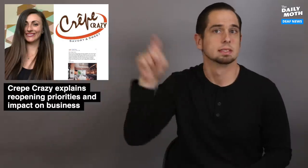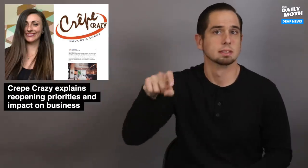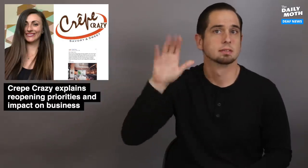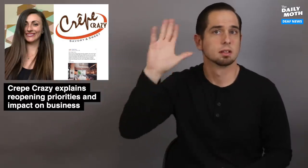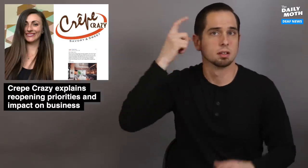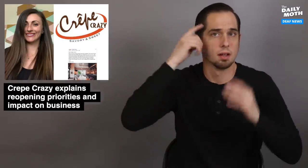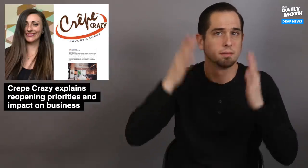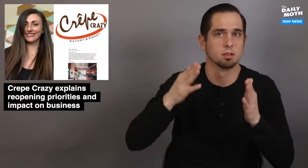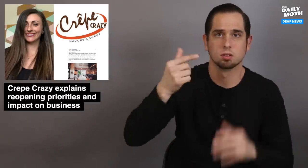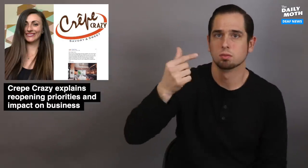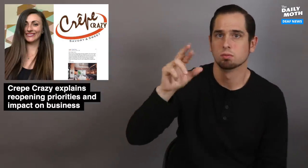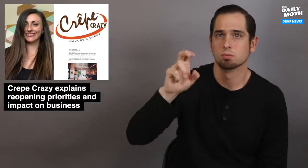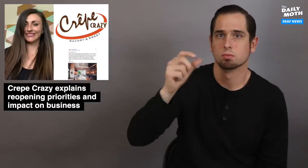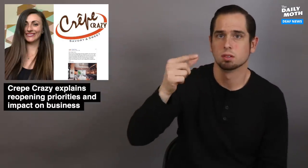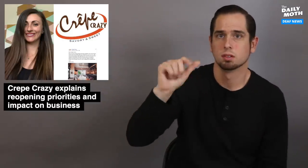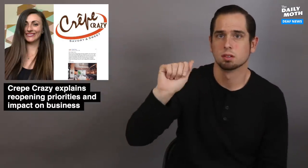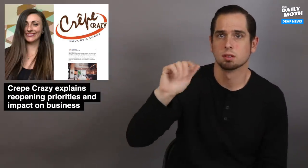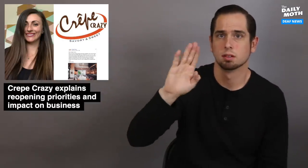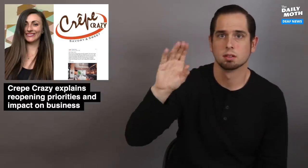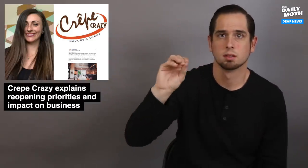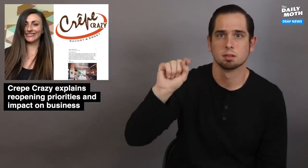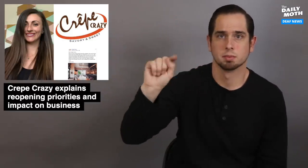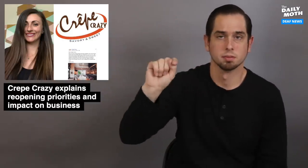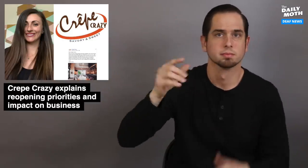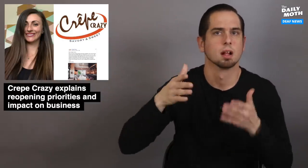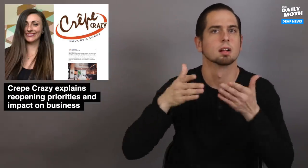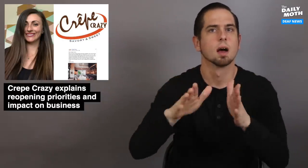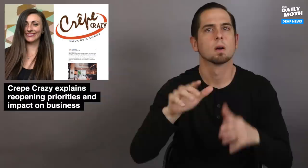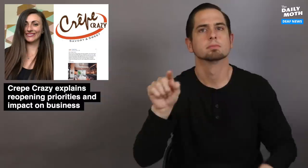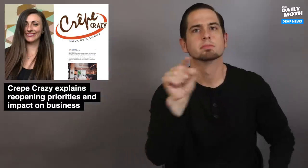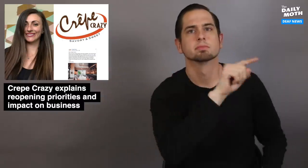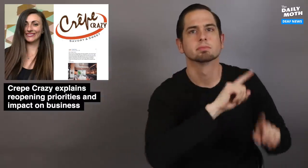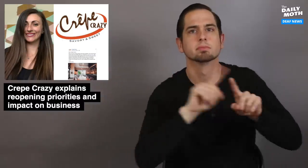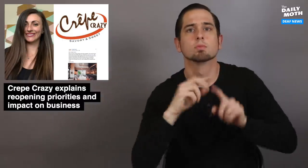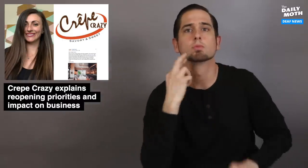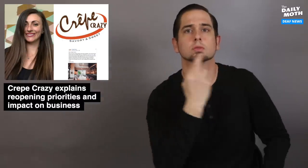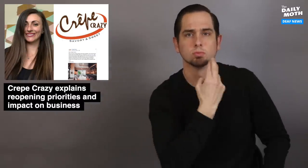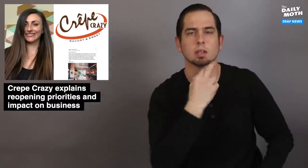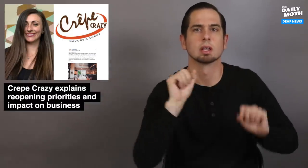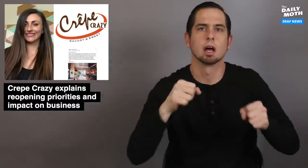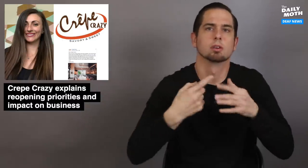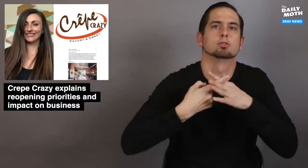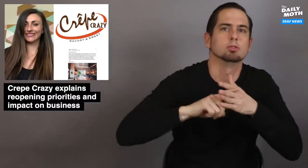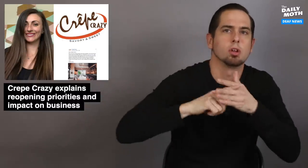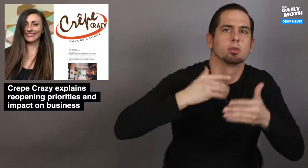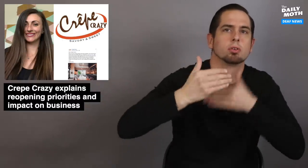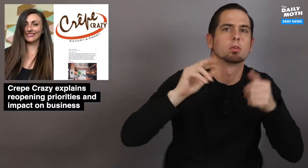Texas Gov. Greg Abbott allowed restaurants to start